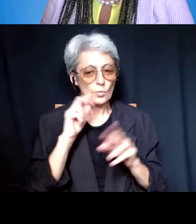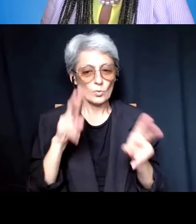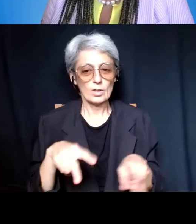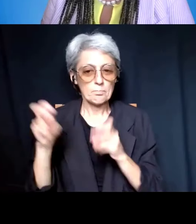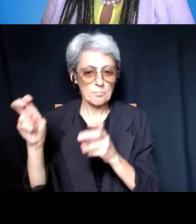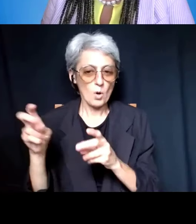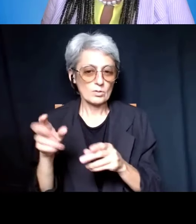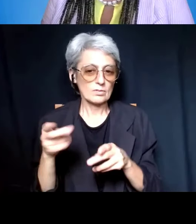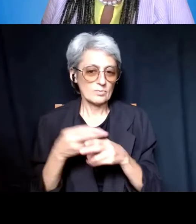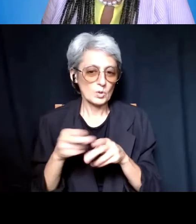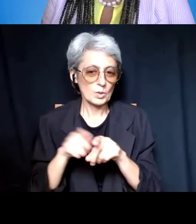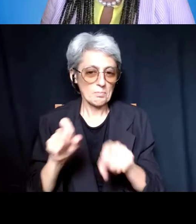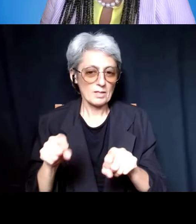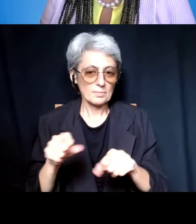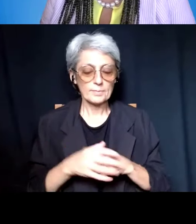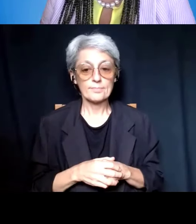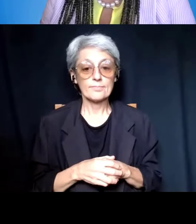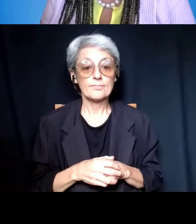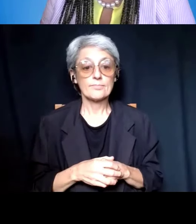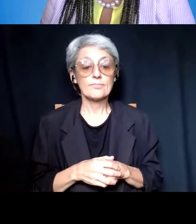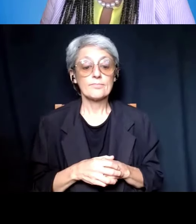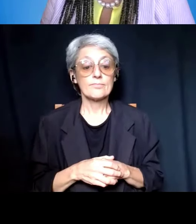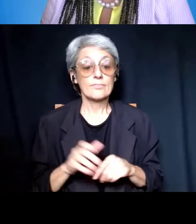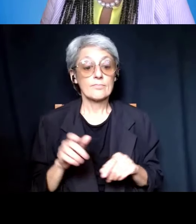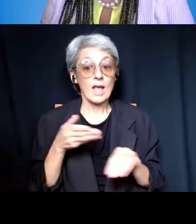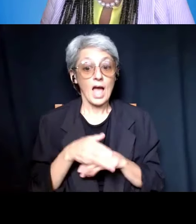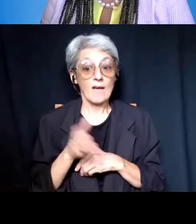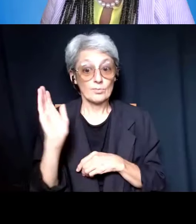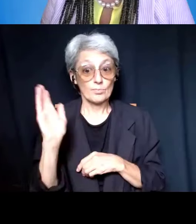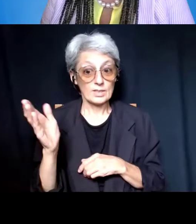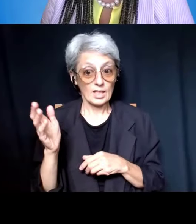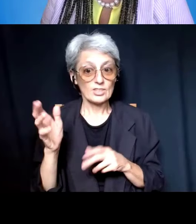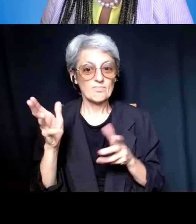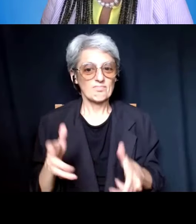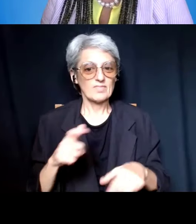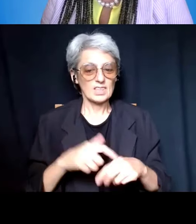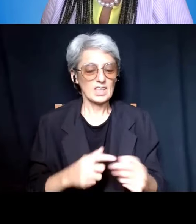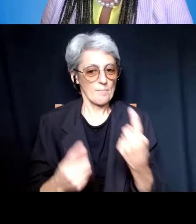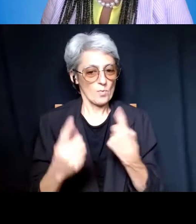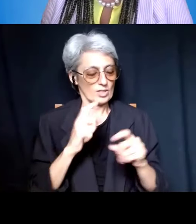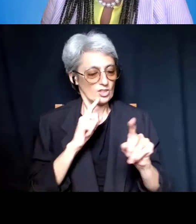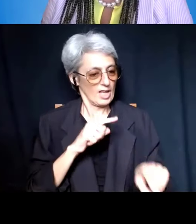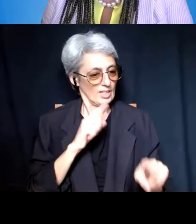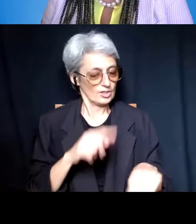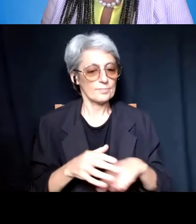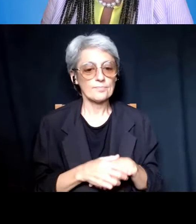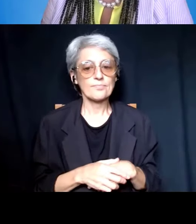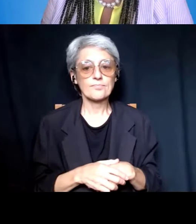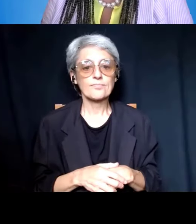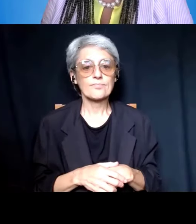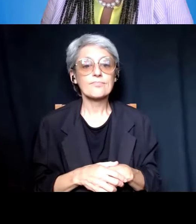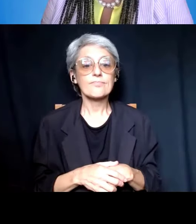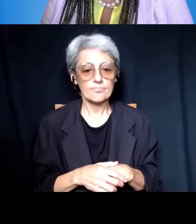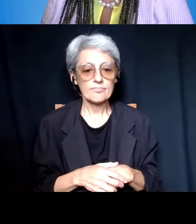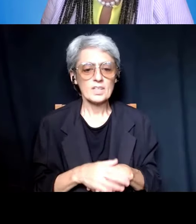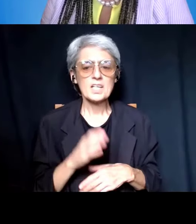The other thing is, following the presentation, we will have a question and answer session. We will start with the questions that were previously submitted.